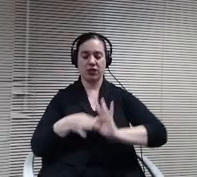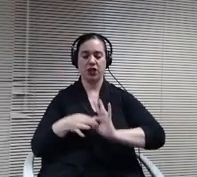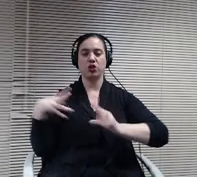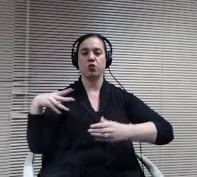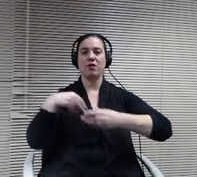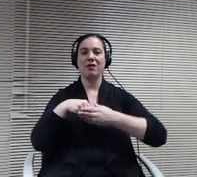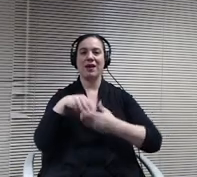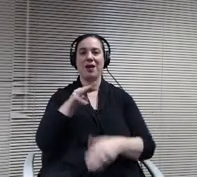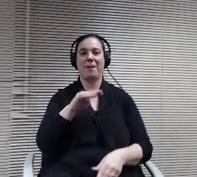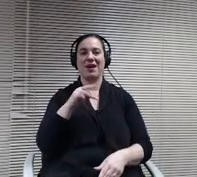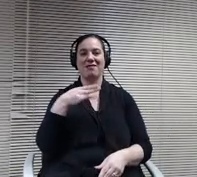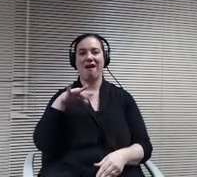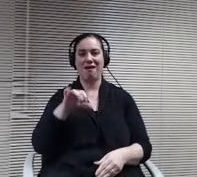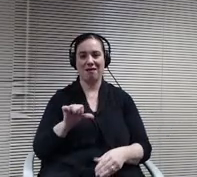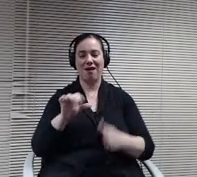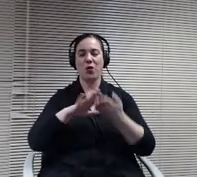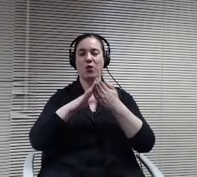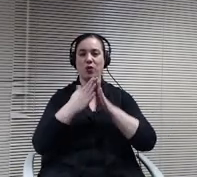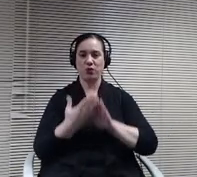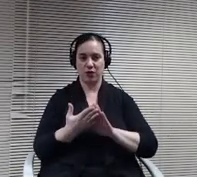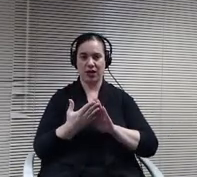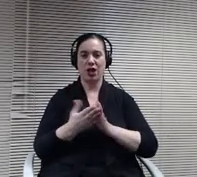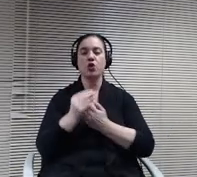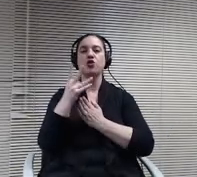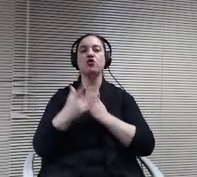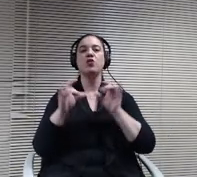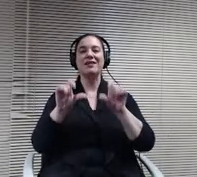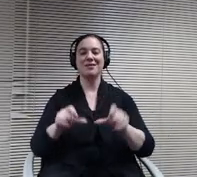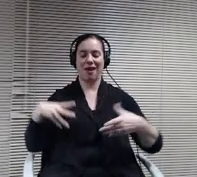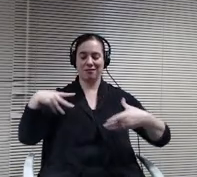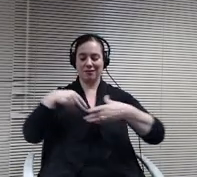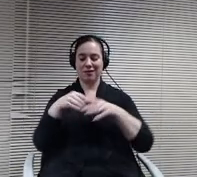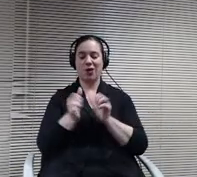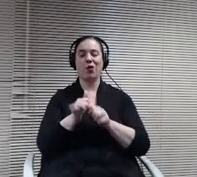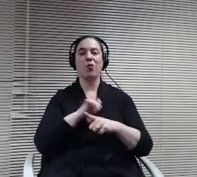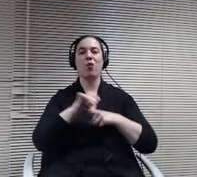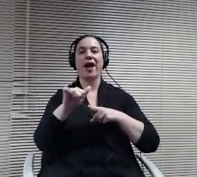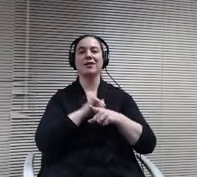Students can then engage in practicing public transportation, making appointments in the community,